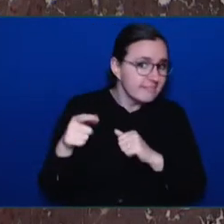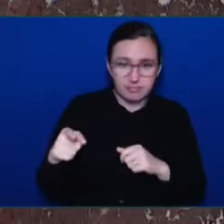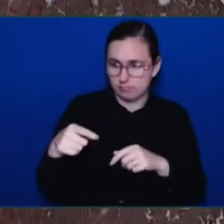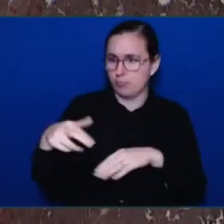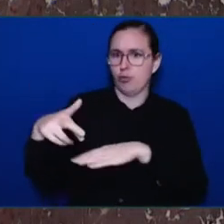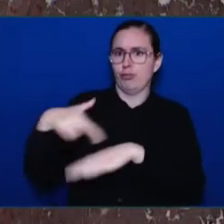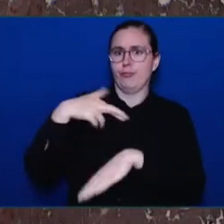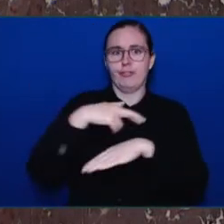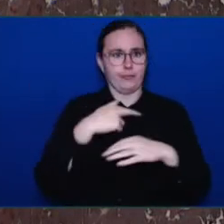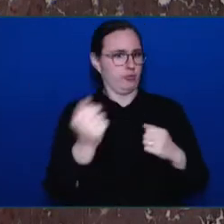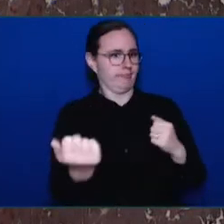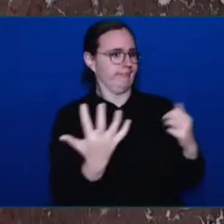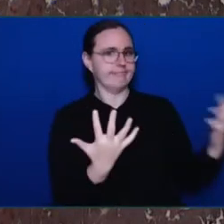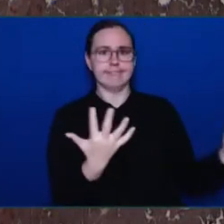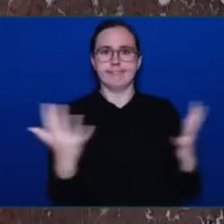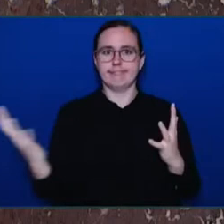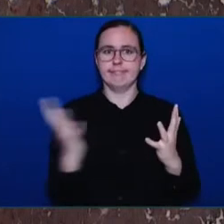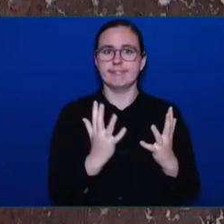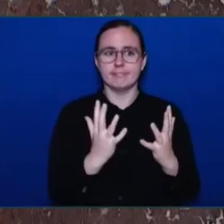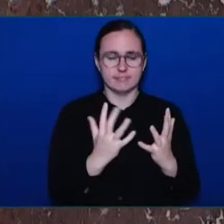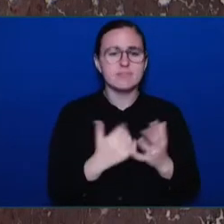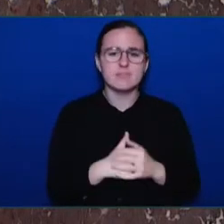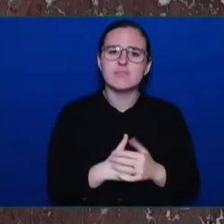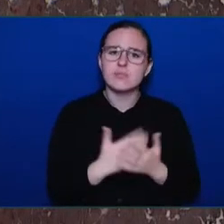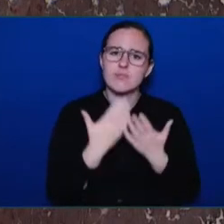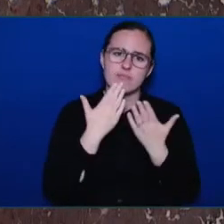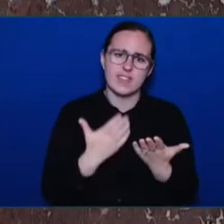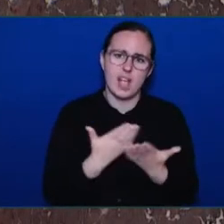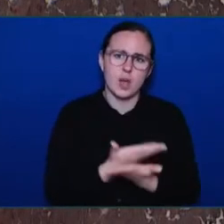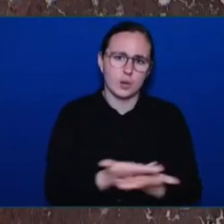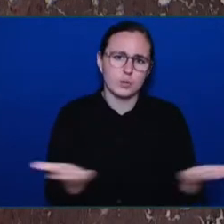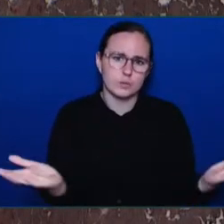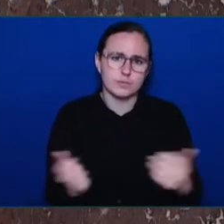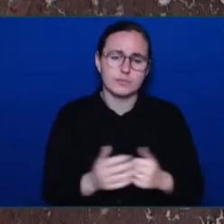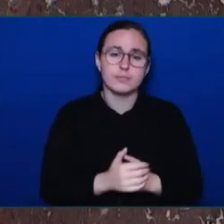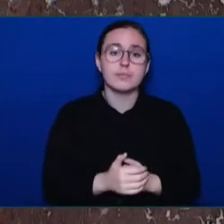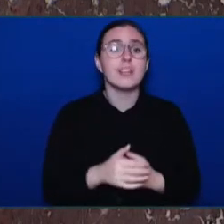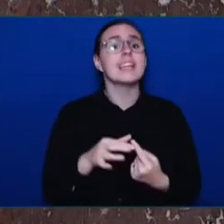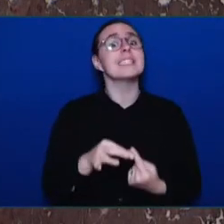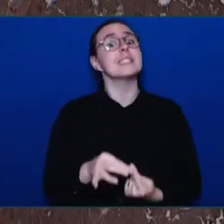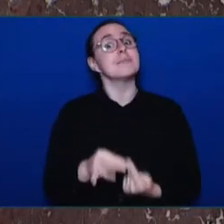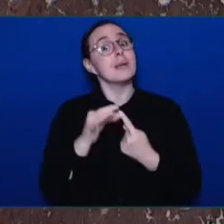And a special thanks goes to Bruce Curtis, who has been there from the beginning, molding